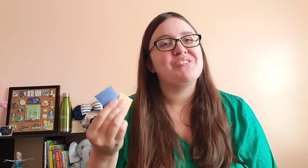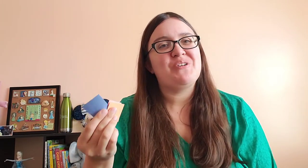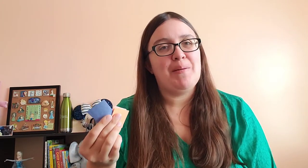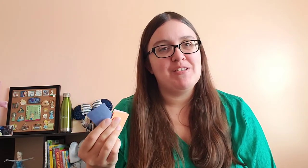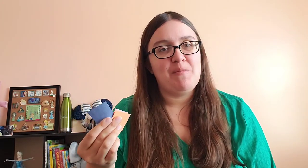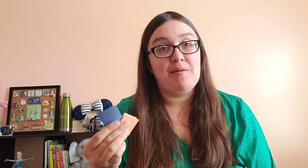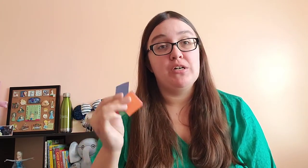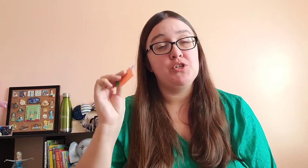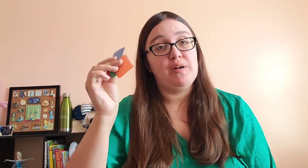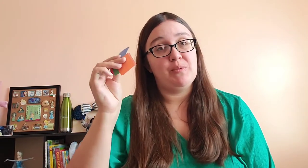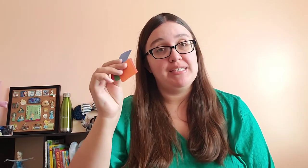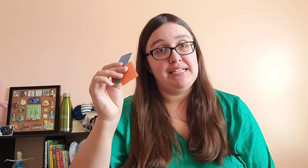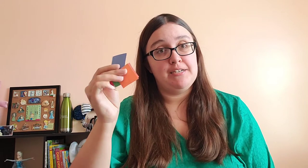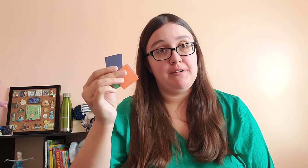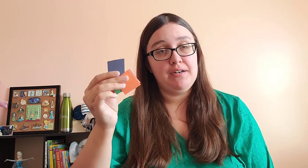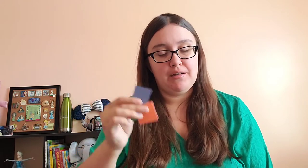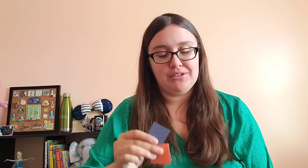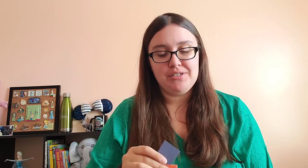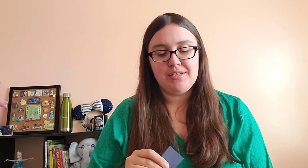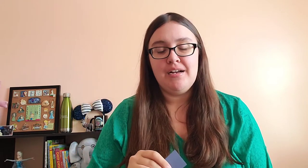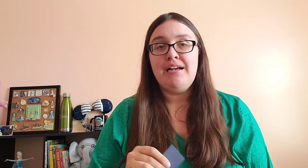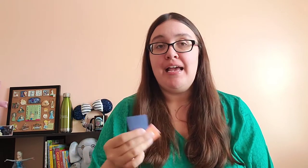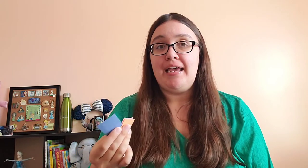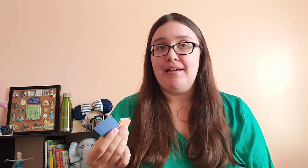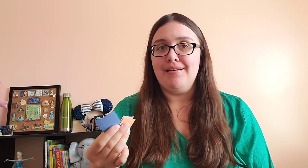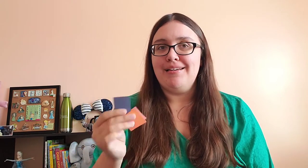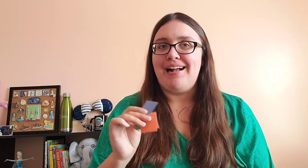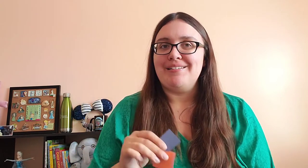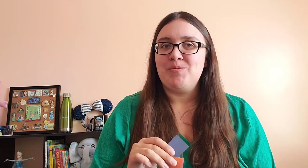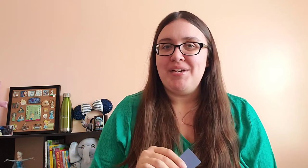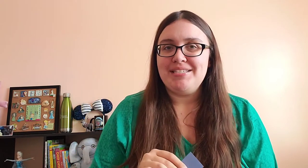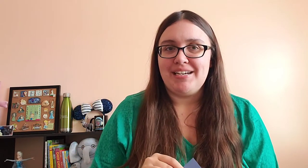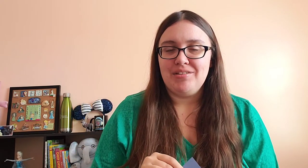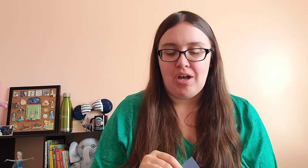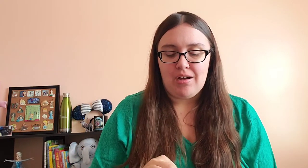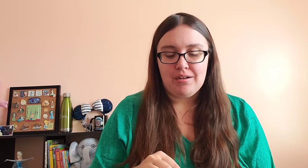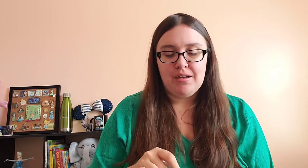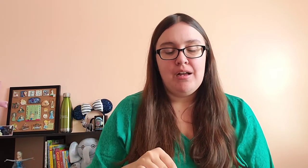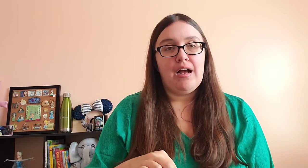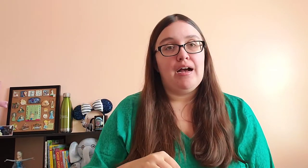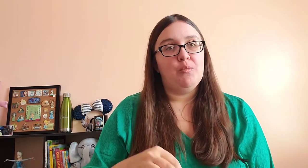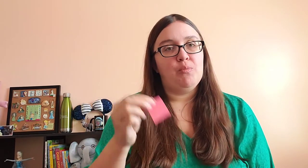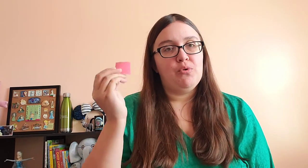scraps of paper to represent different colors. And as we sing along, I will pull